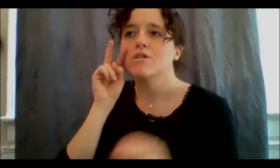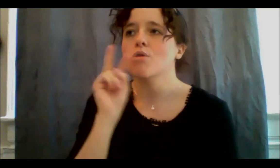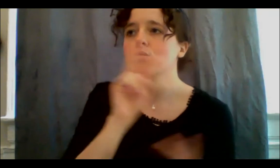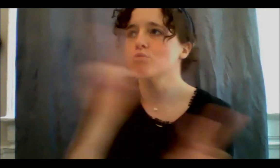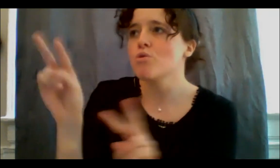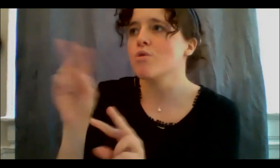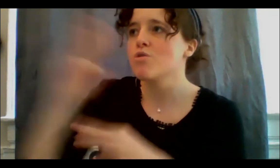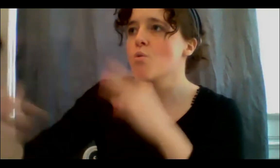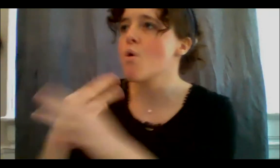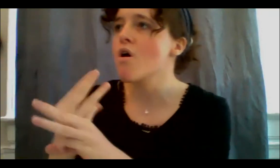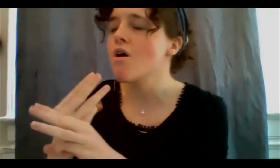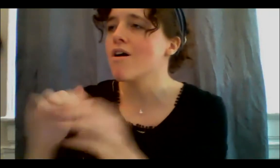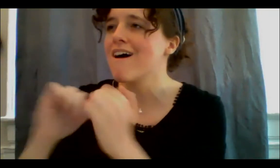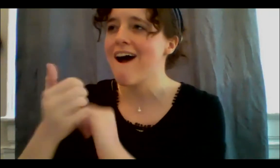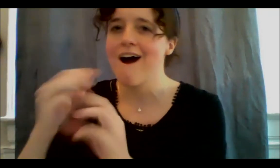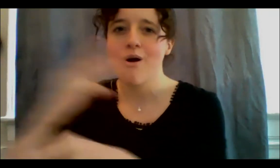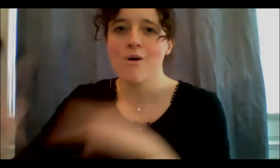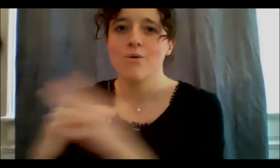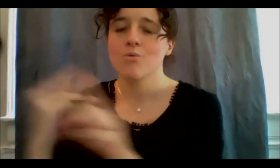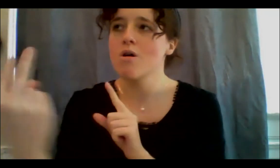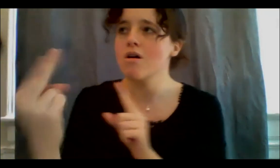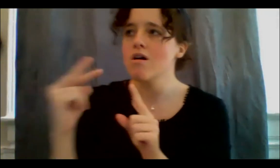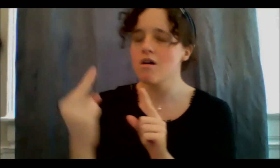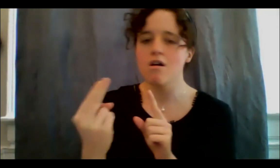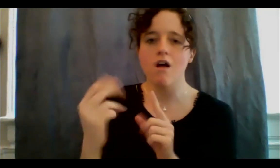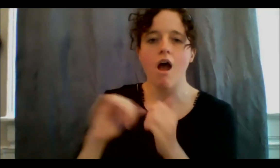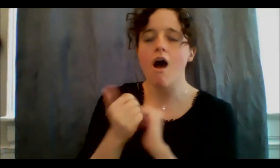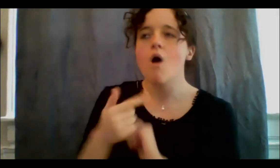hear the world, the way I'm gonna listen, and the way I'm gonna speak, and the way